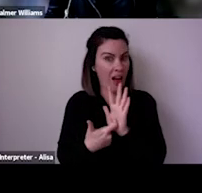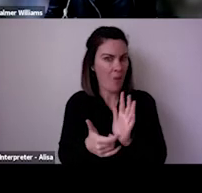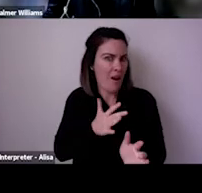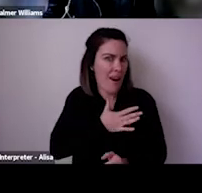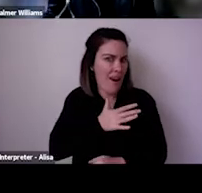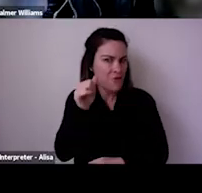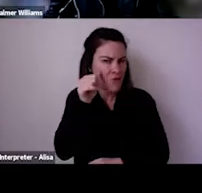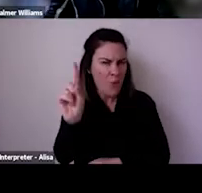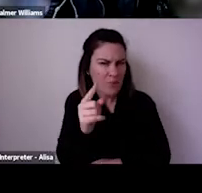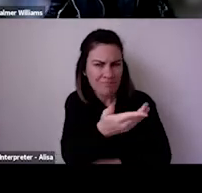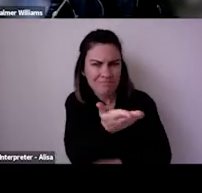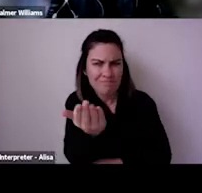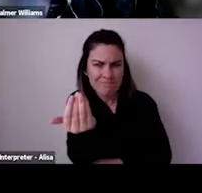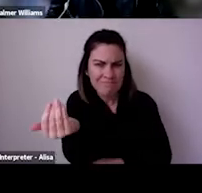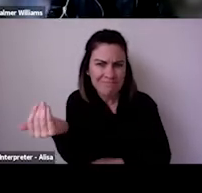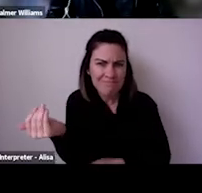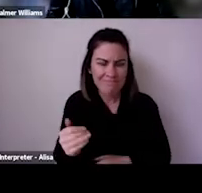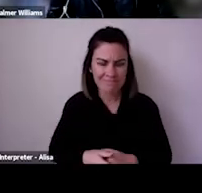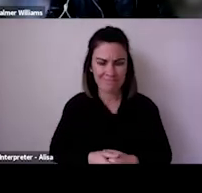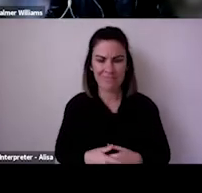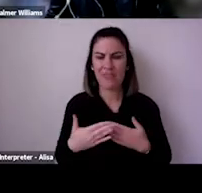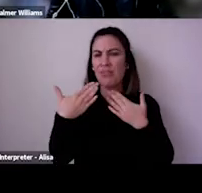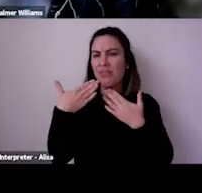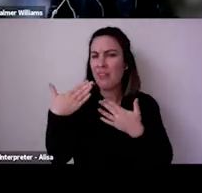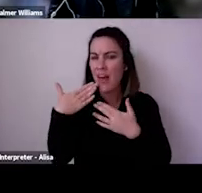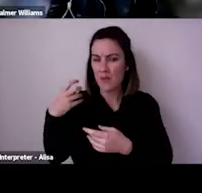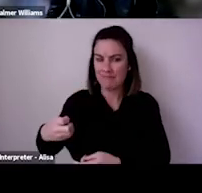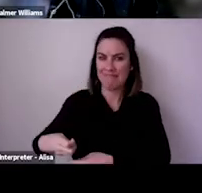But I thought it would be a great time to look at what's happening among US audiences